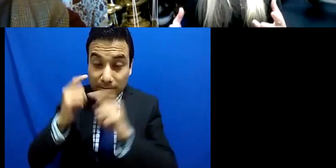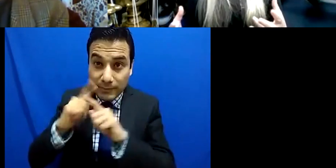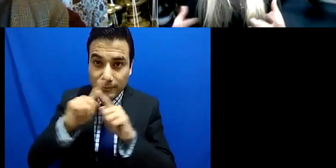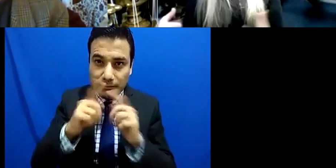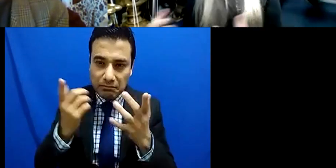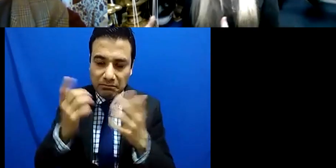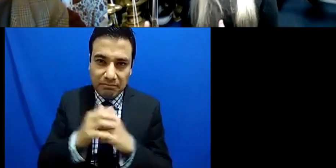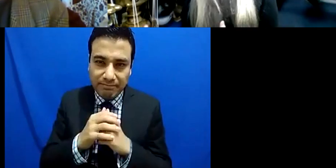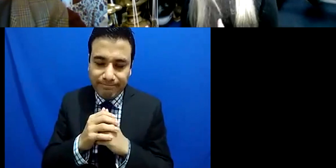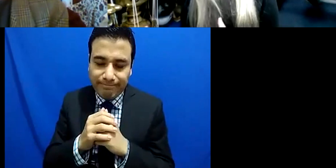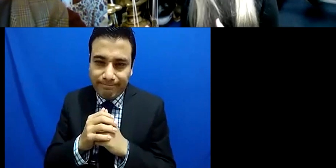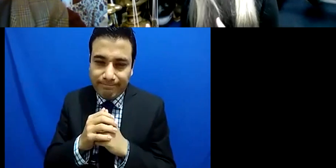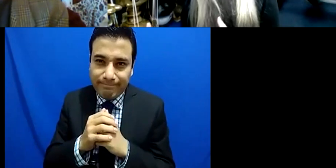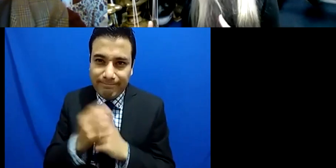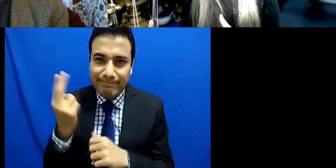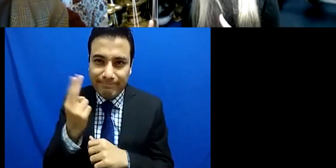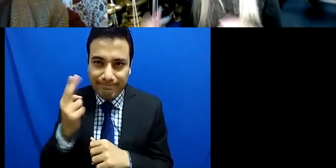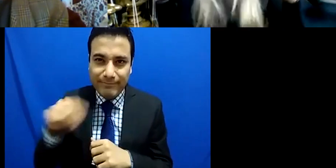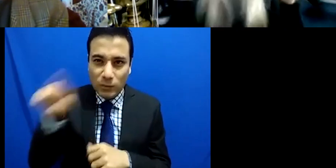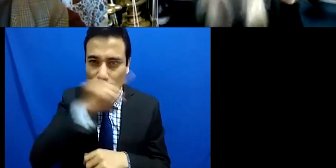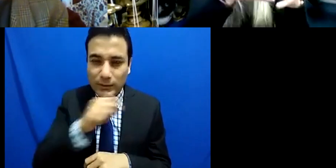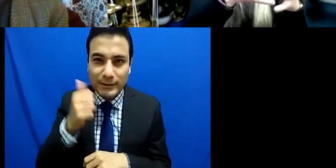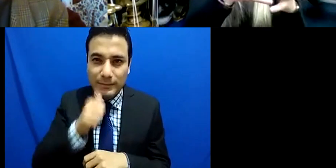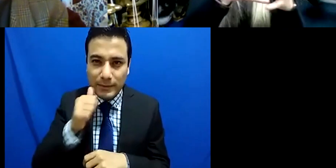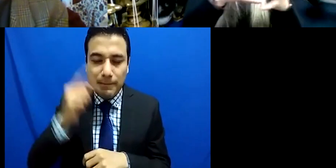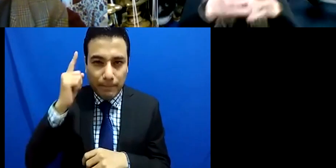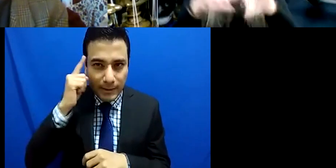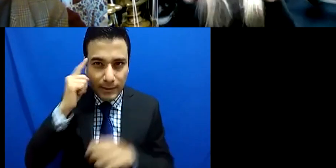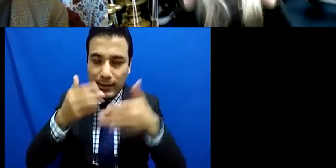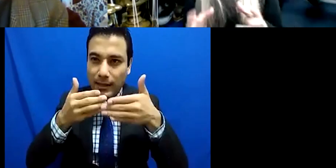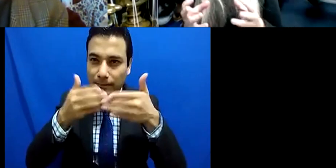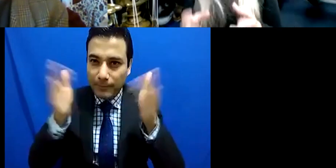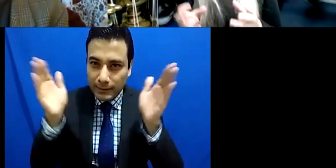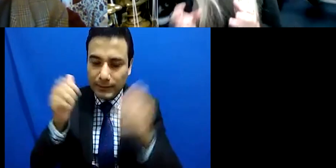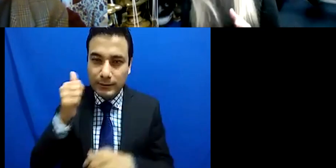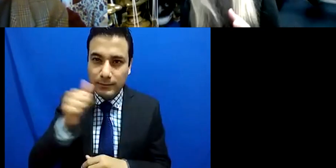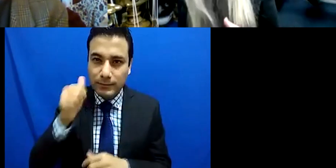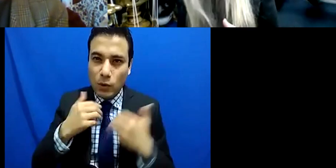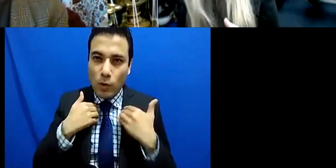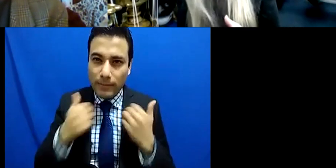you know, all of us matter here we really do we've all got the same aim but it's absolute teamwork